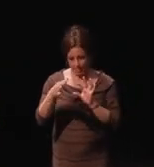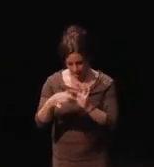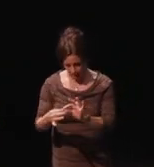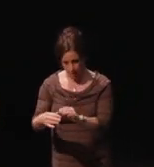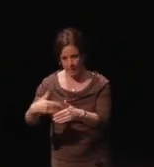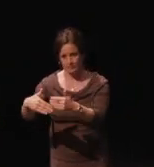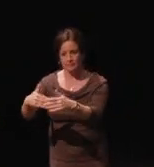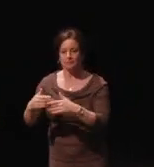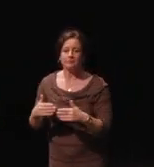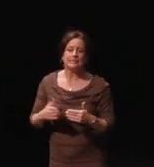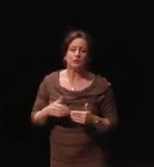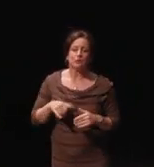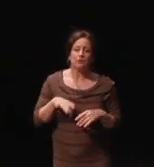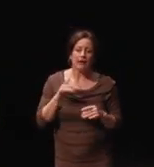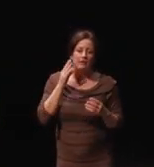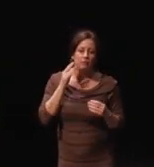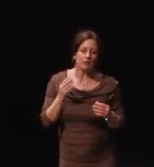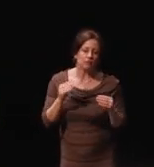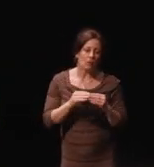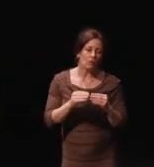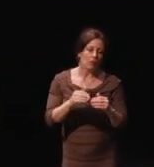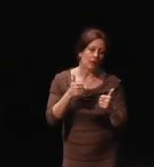find the information on different games.